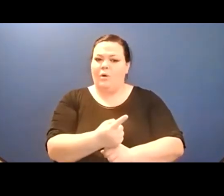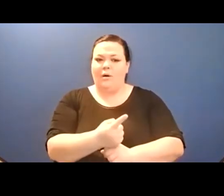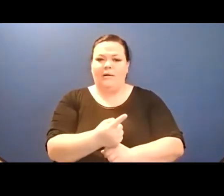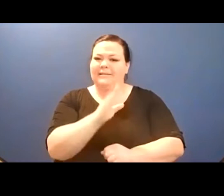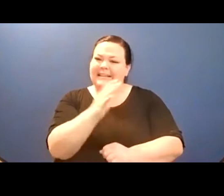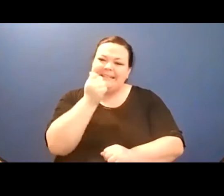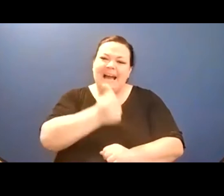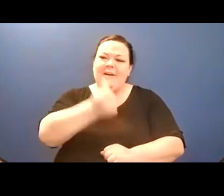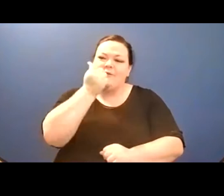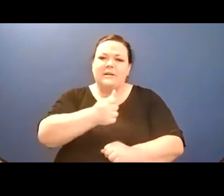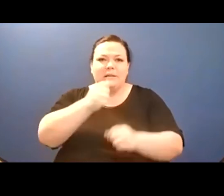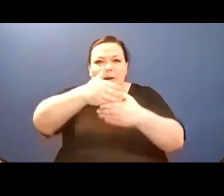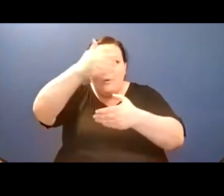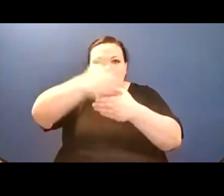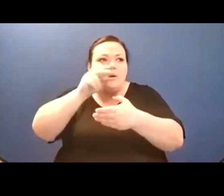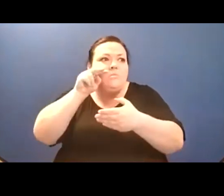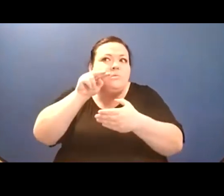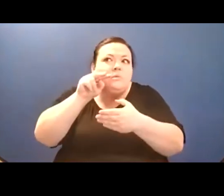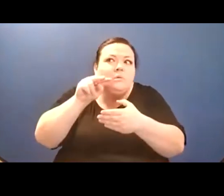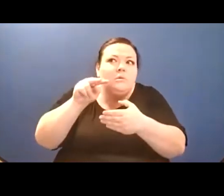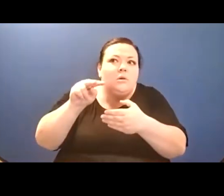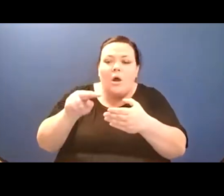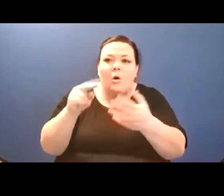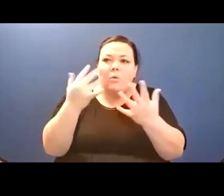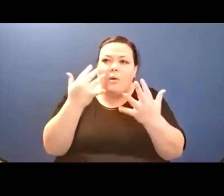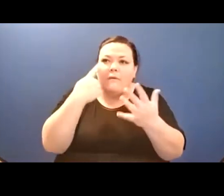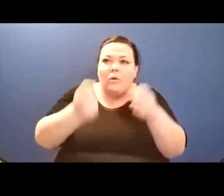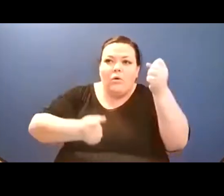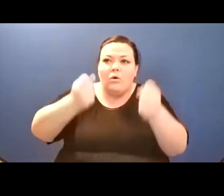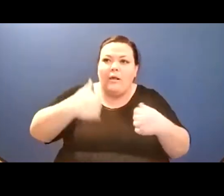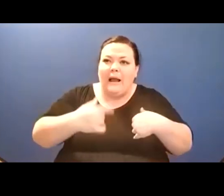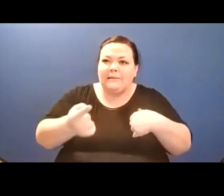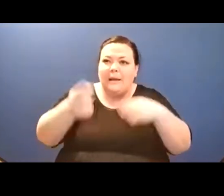as we finally continue our walk if i am reassuring him or myself, that someday,